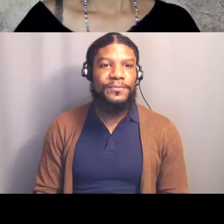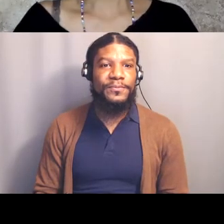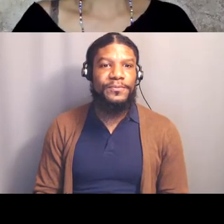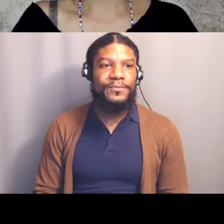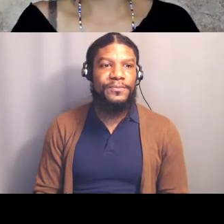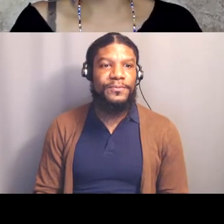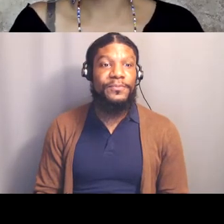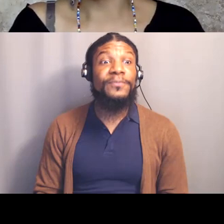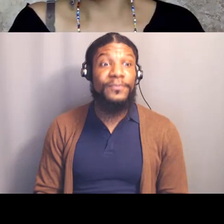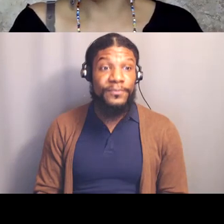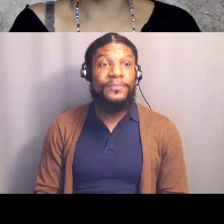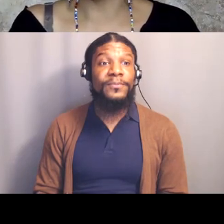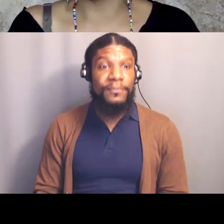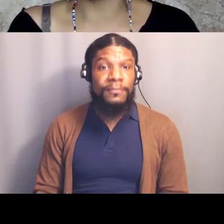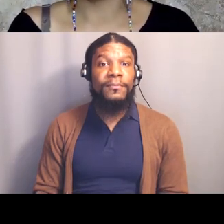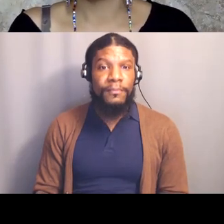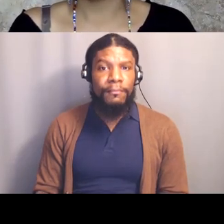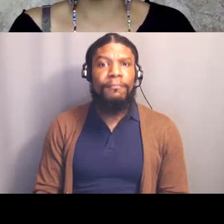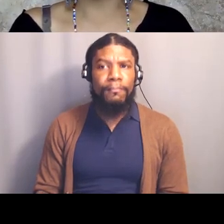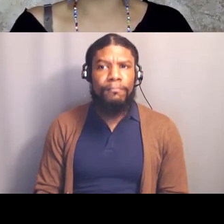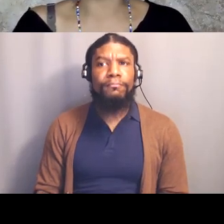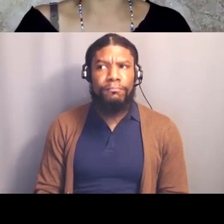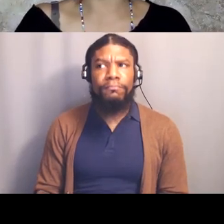So what we started doing two weeks ago,